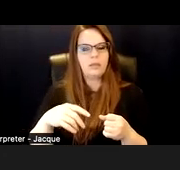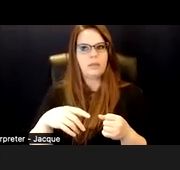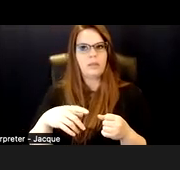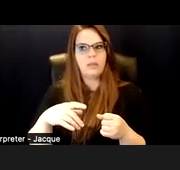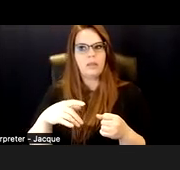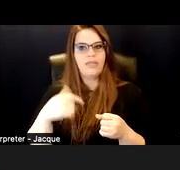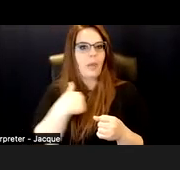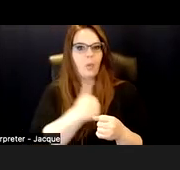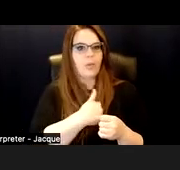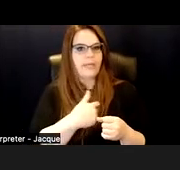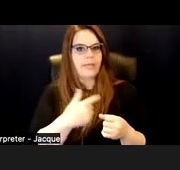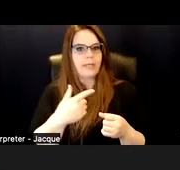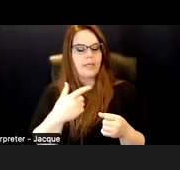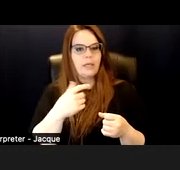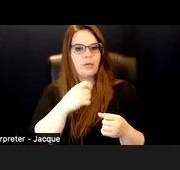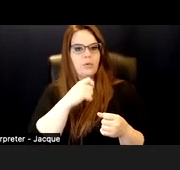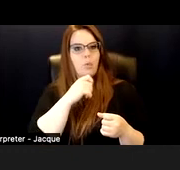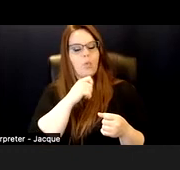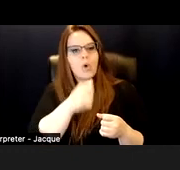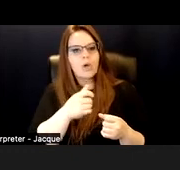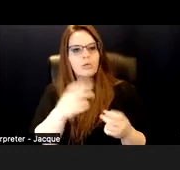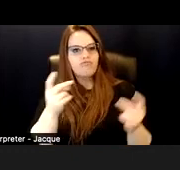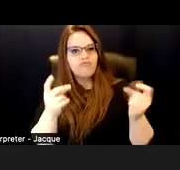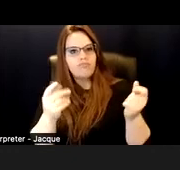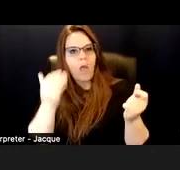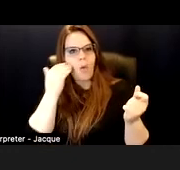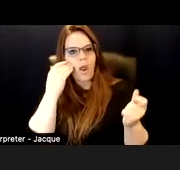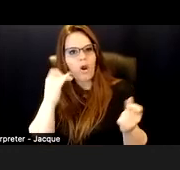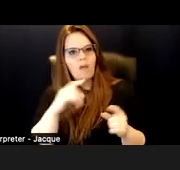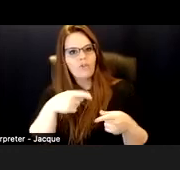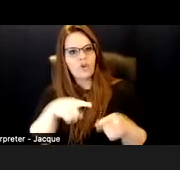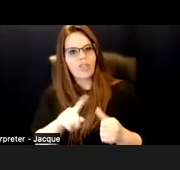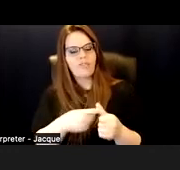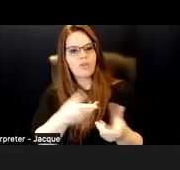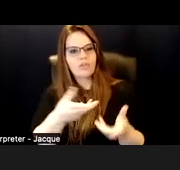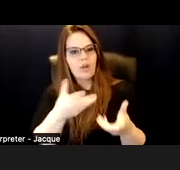aware of in a first interaction or in our first perception of someone.